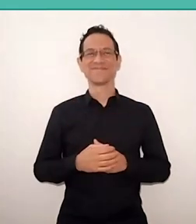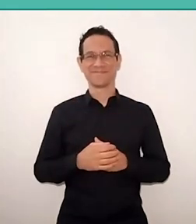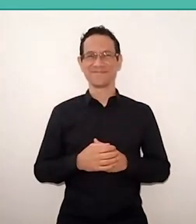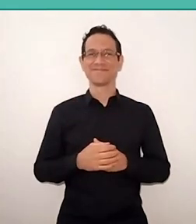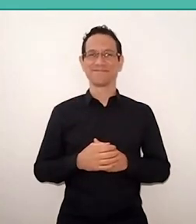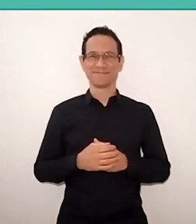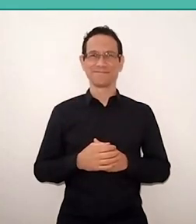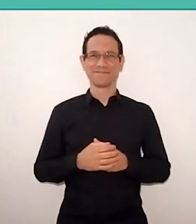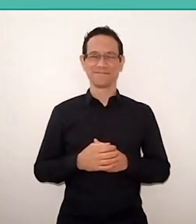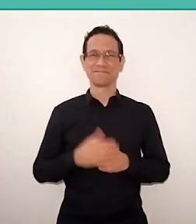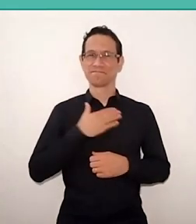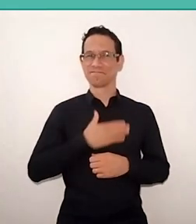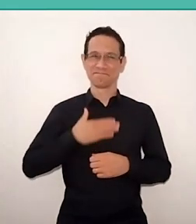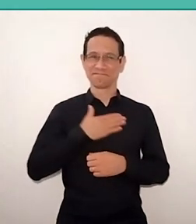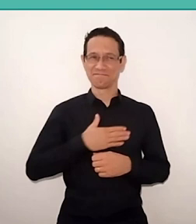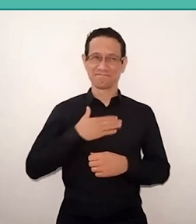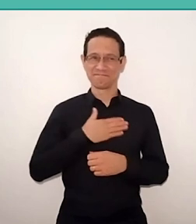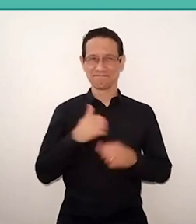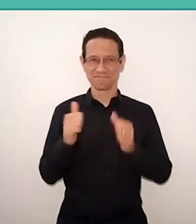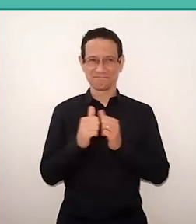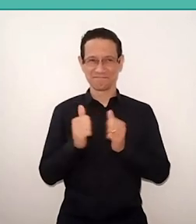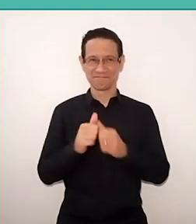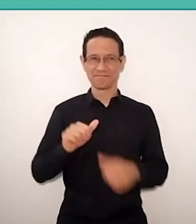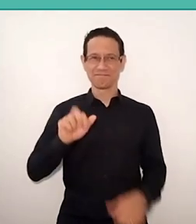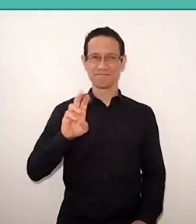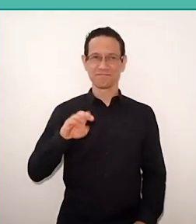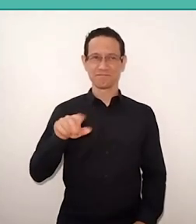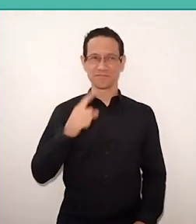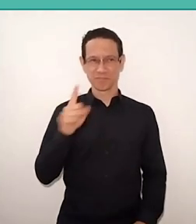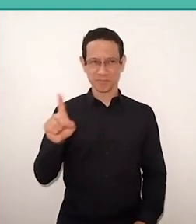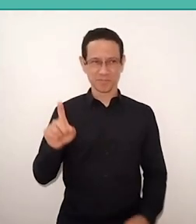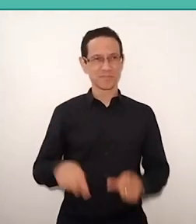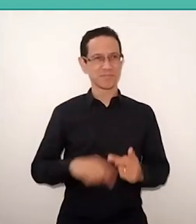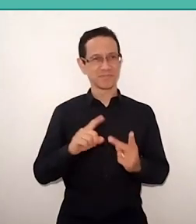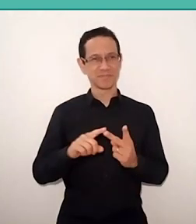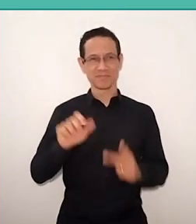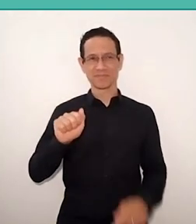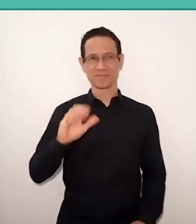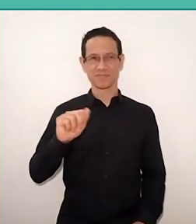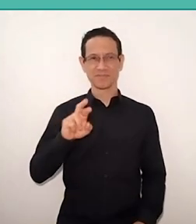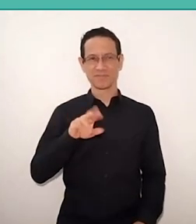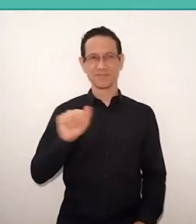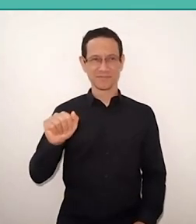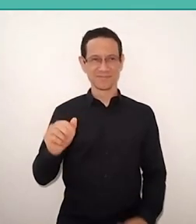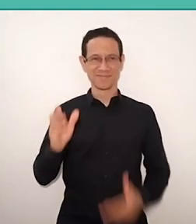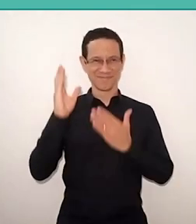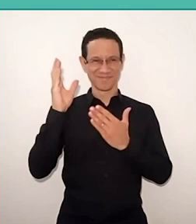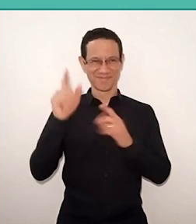it was a pleasure to be here with Romão, with Akkari, shukran, Akkari, see you next time,